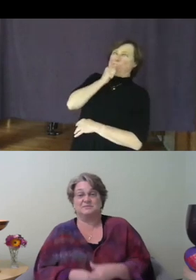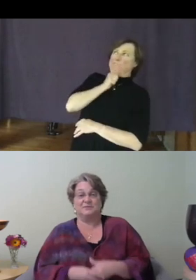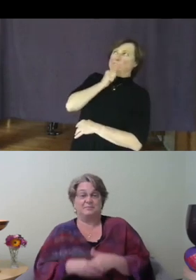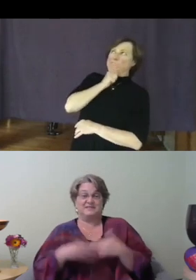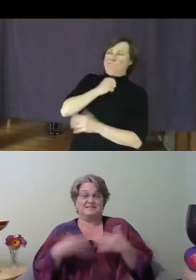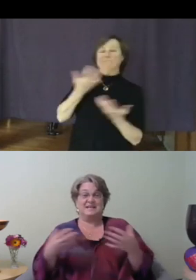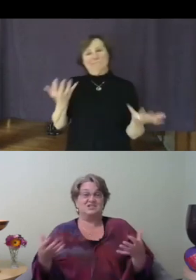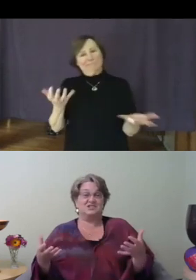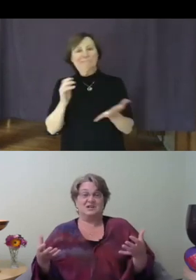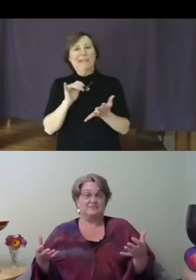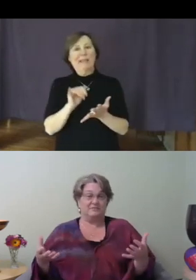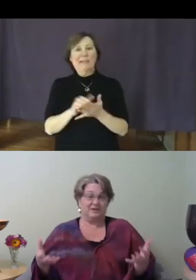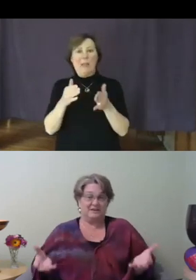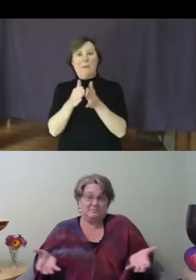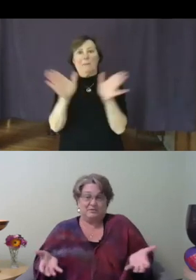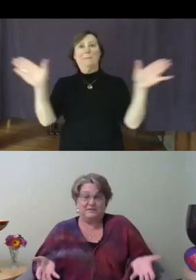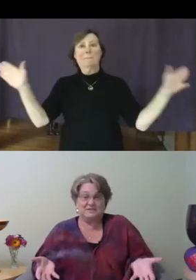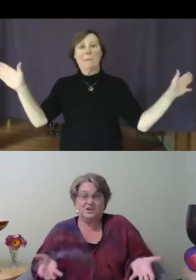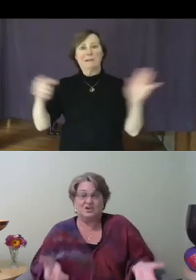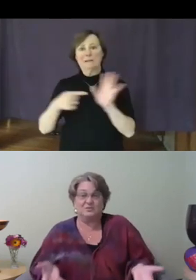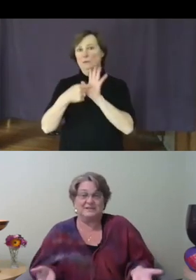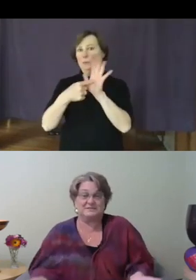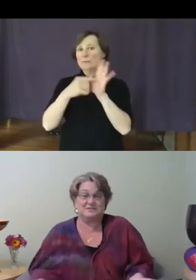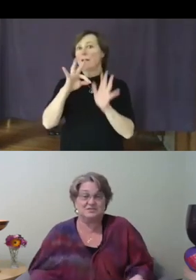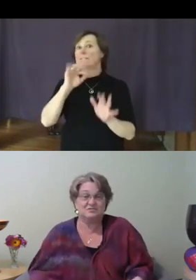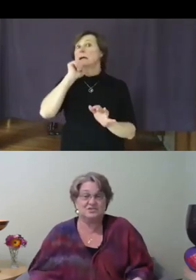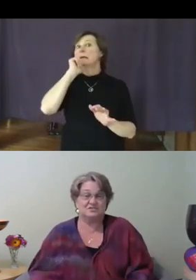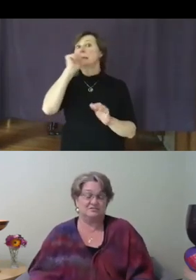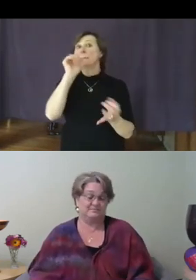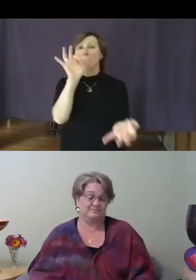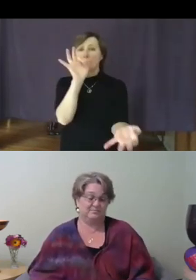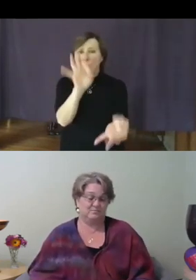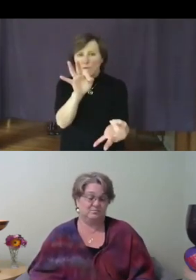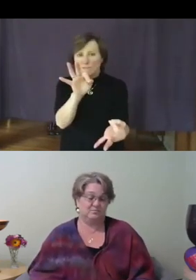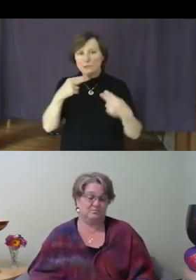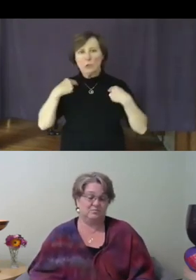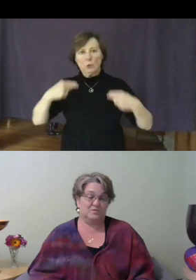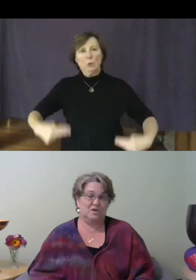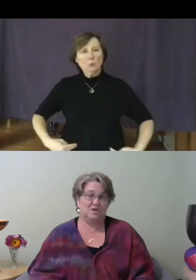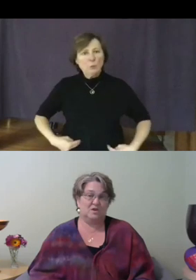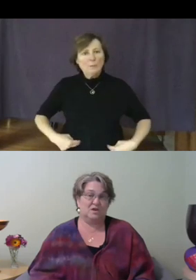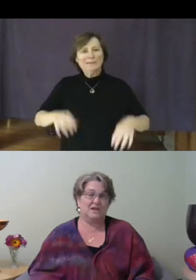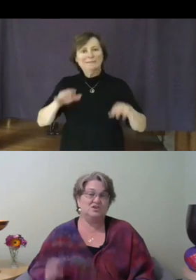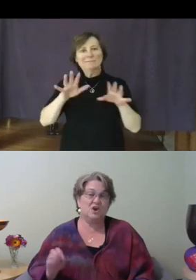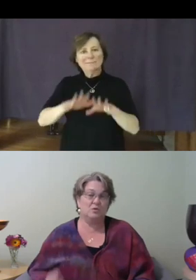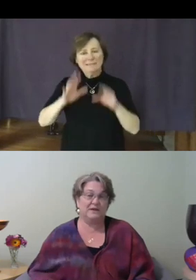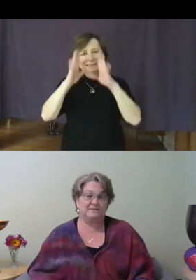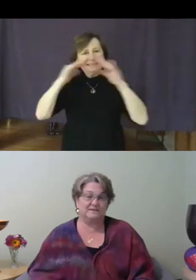representation of a very imperfect human institution. And knowing that the